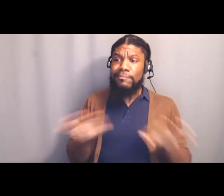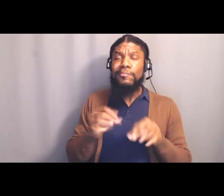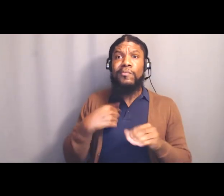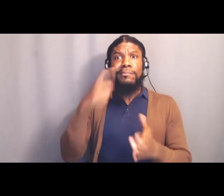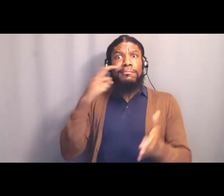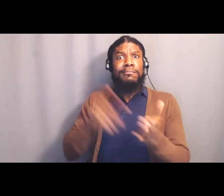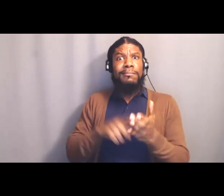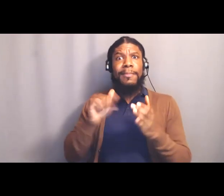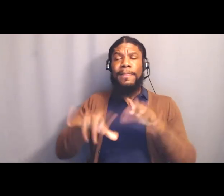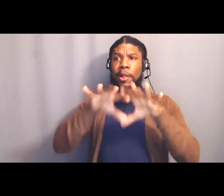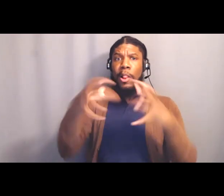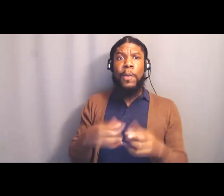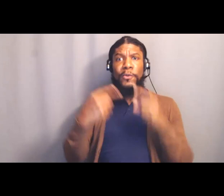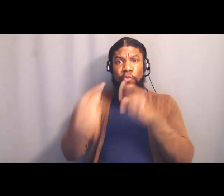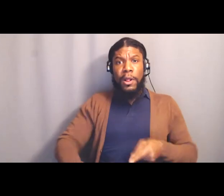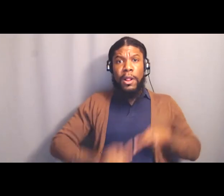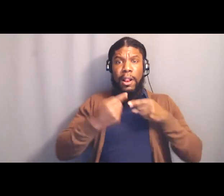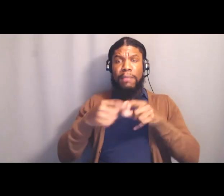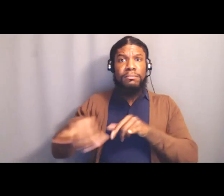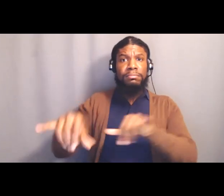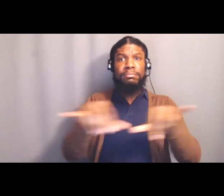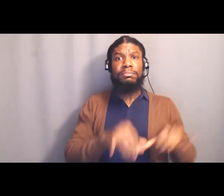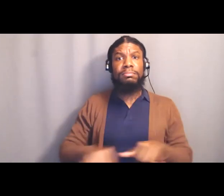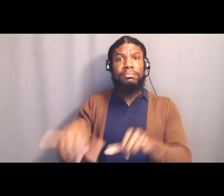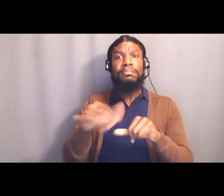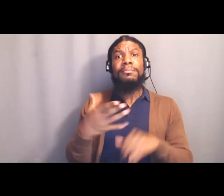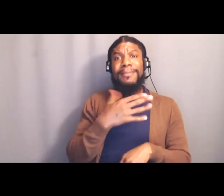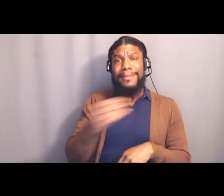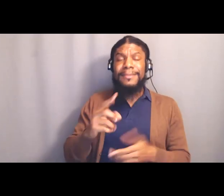that sometimes cost us something, so Rabbi Miller will tell you